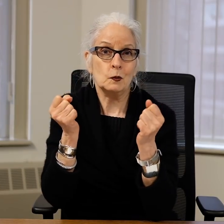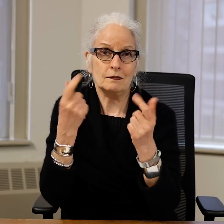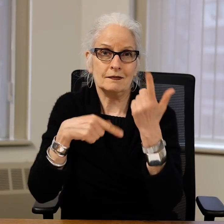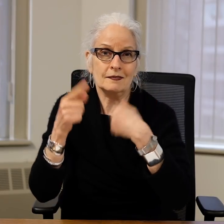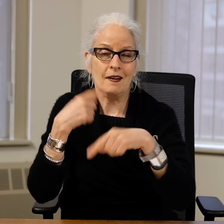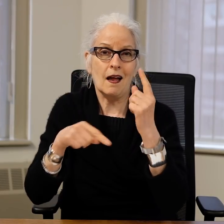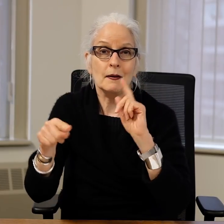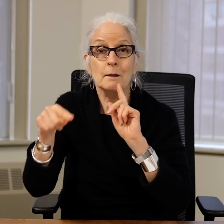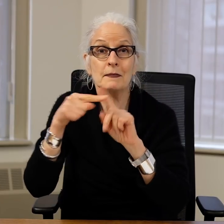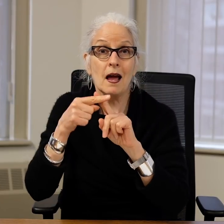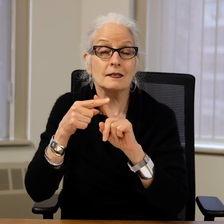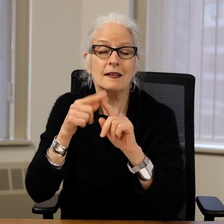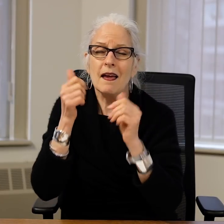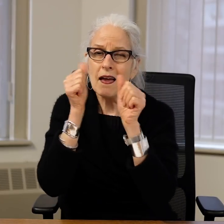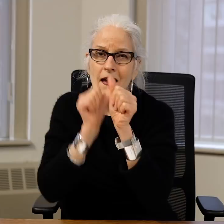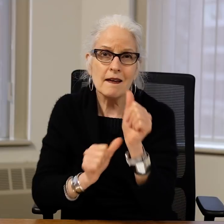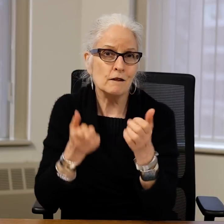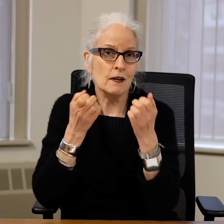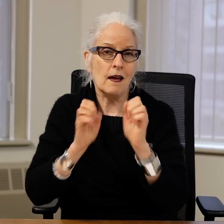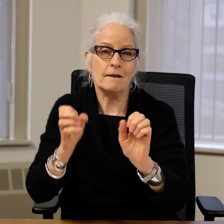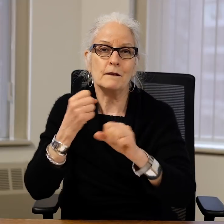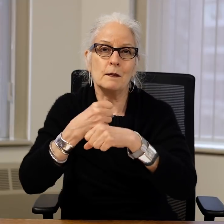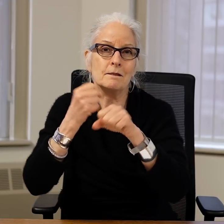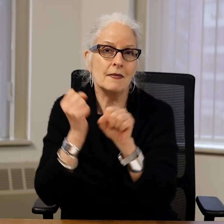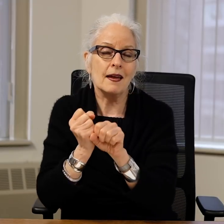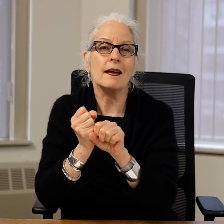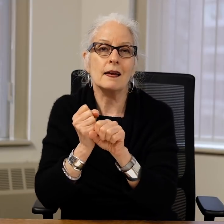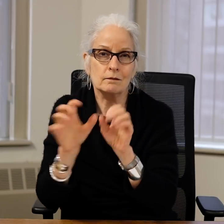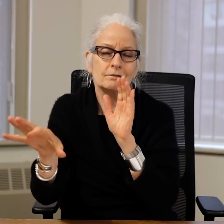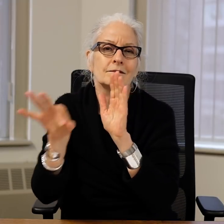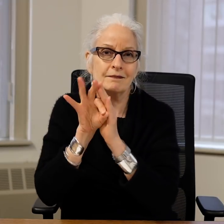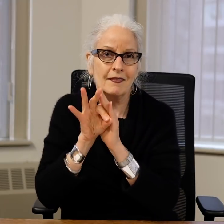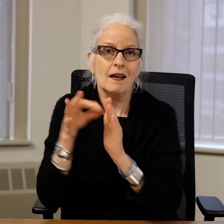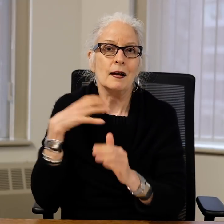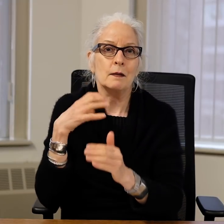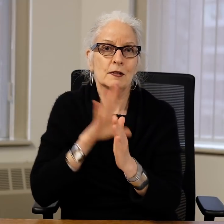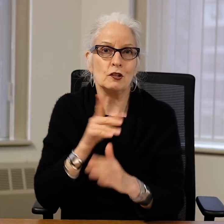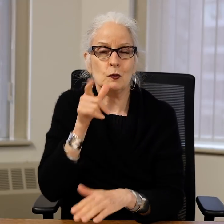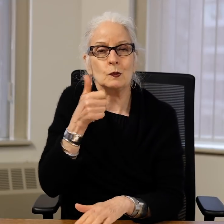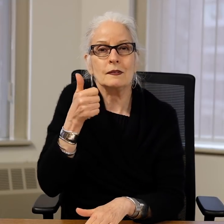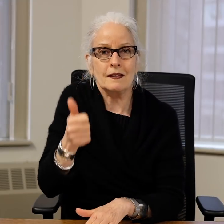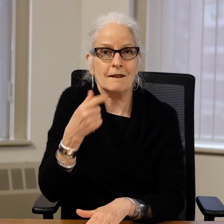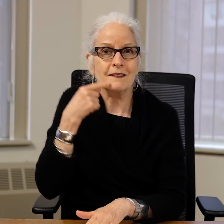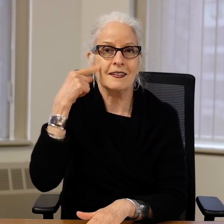in sign language plus every effort will be made to appoint a Commissioner who is Deaf or hard of hearing.